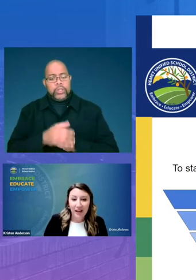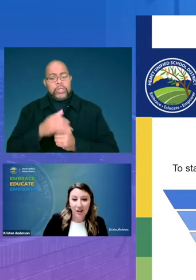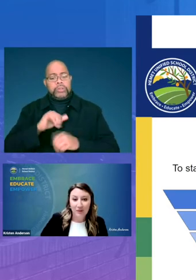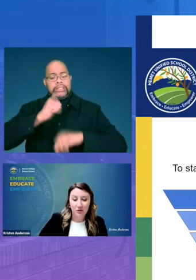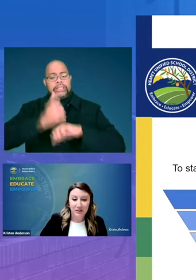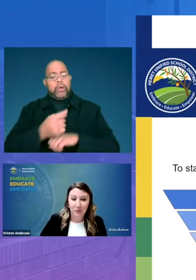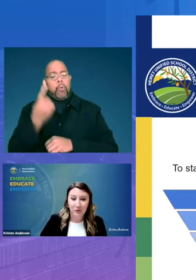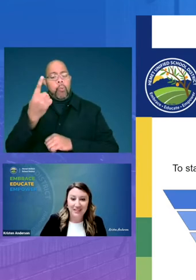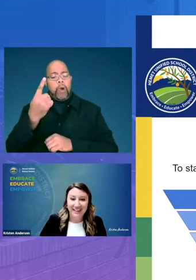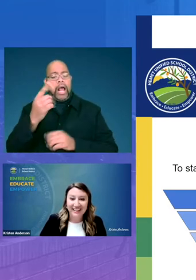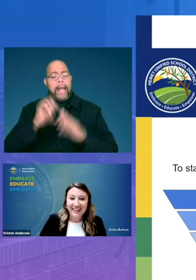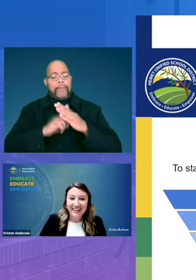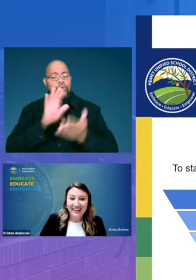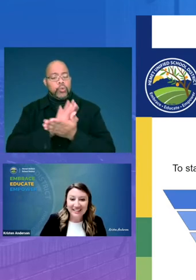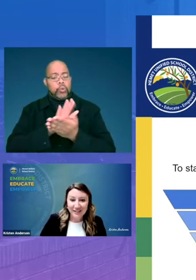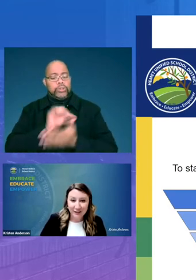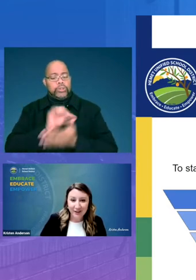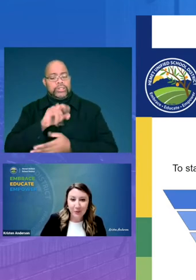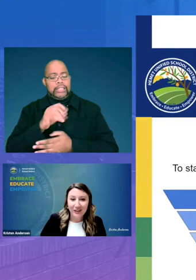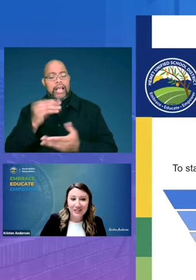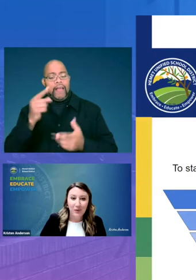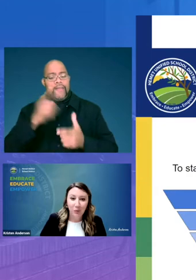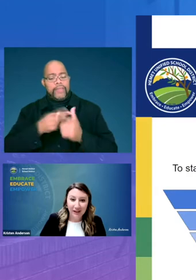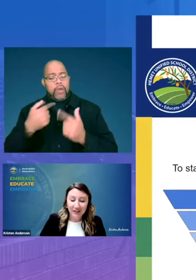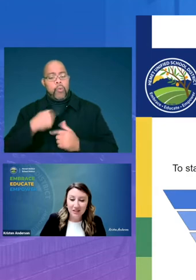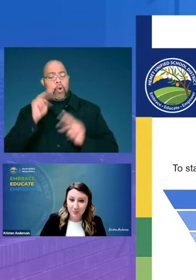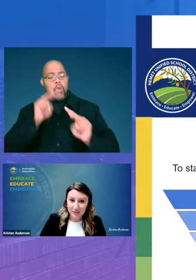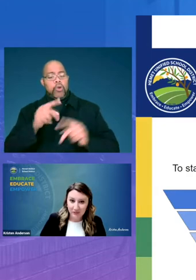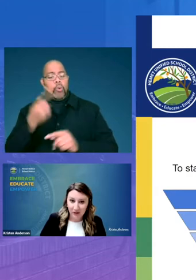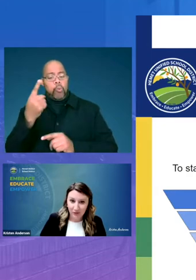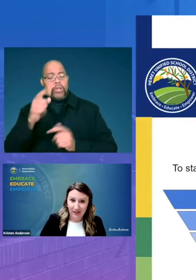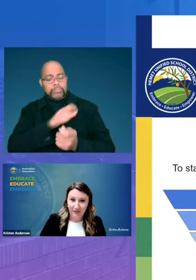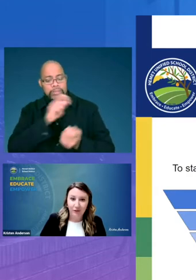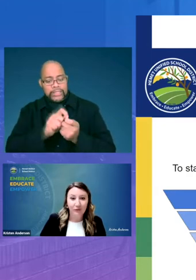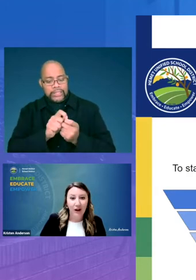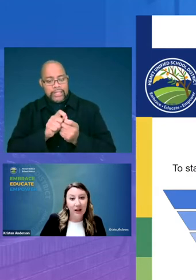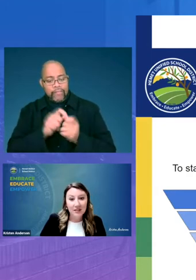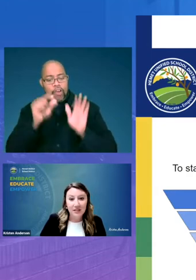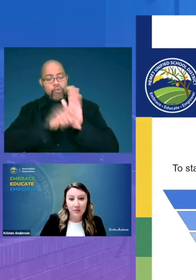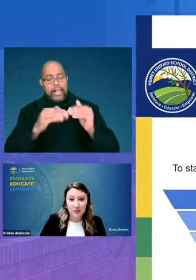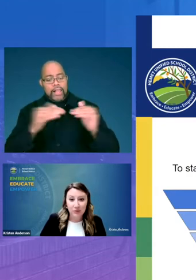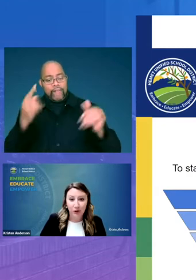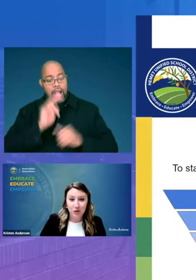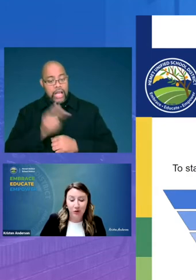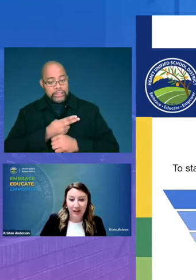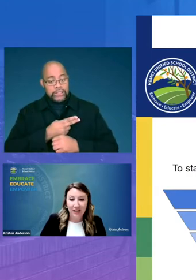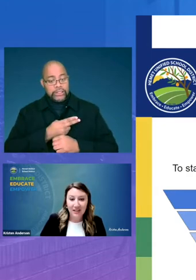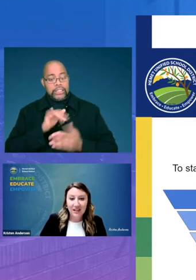elementary school site in turn we looked at one specific grade level for us it was first grade